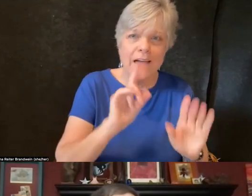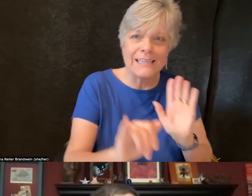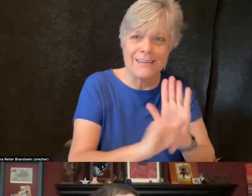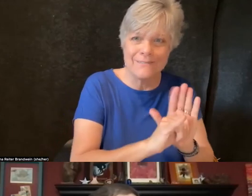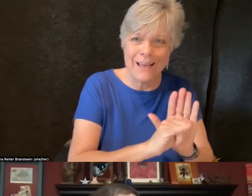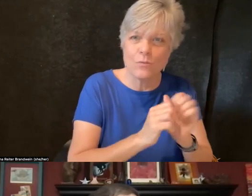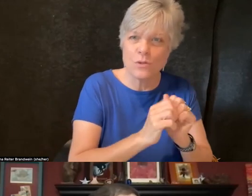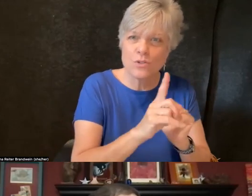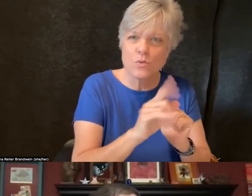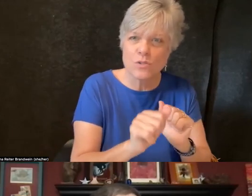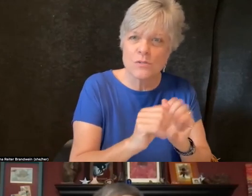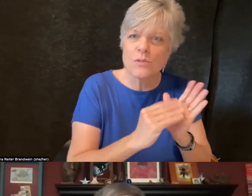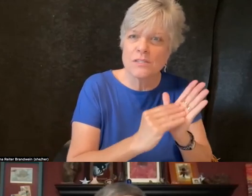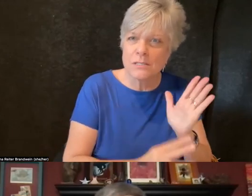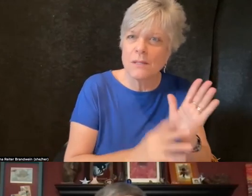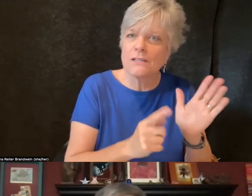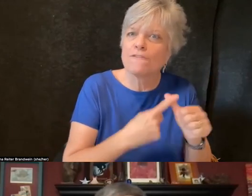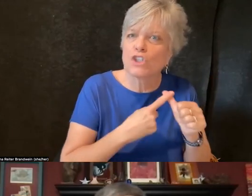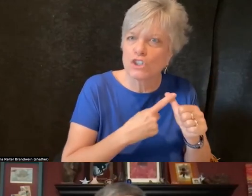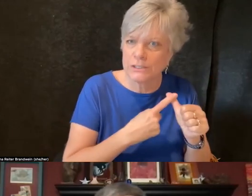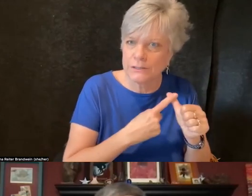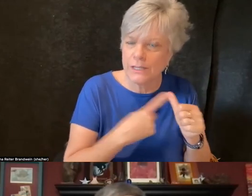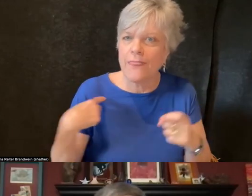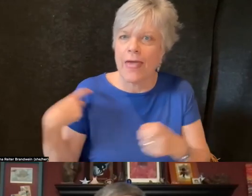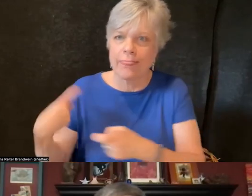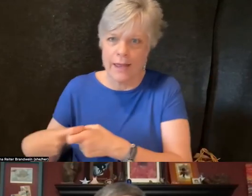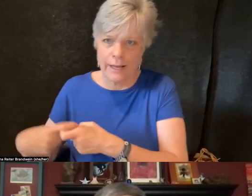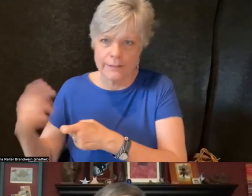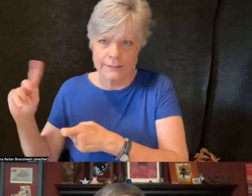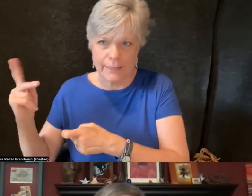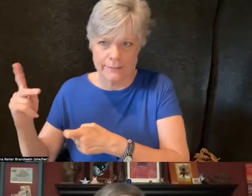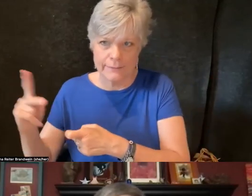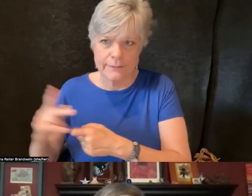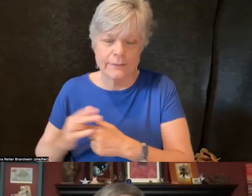And I guess I'm wondering, something that a lot of the students